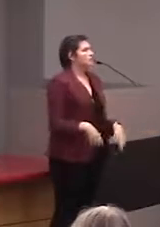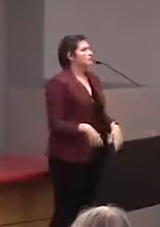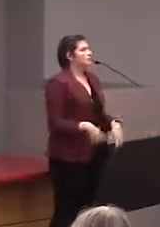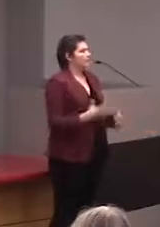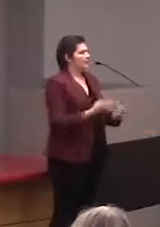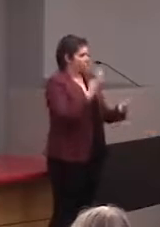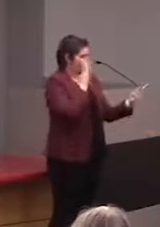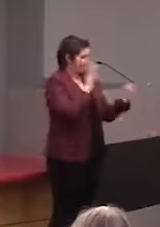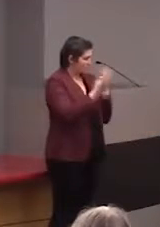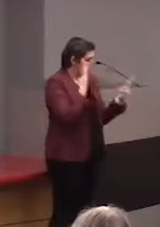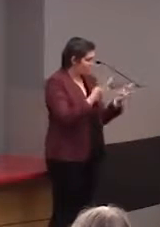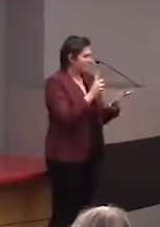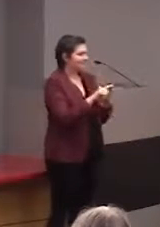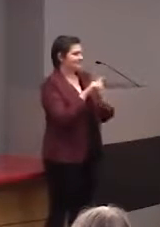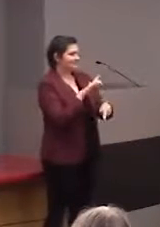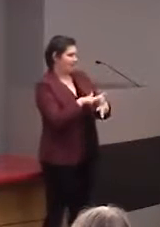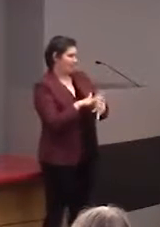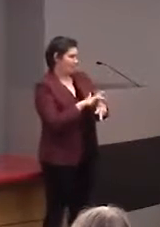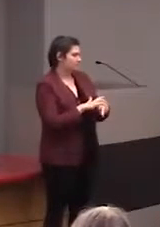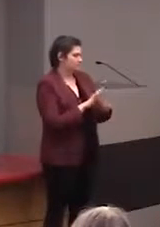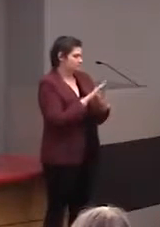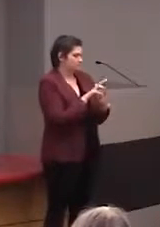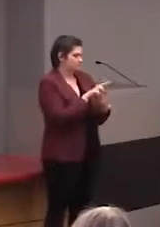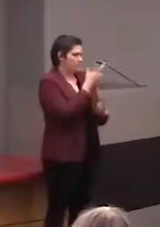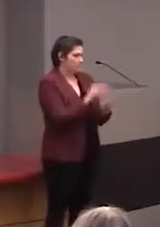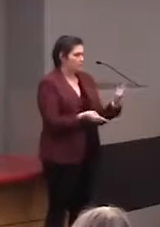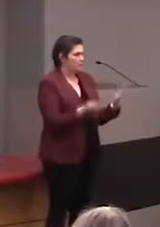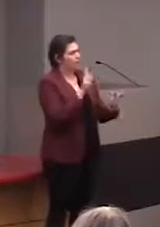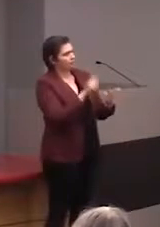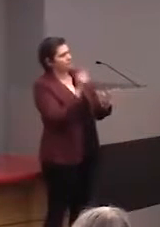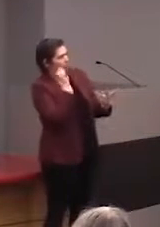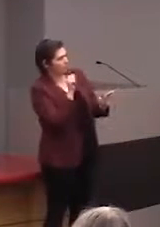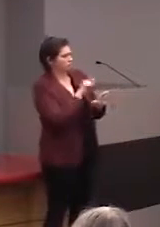and tactile, and the audio, and to be interactive